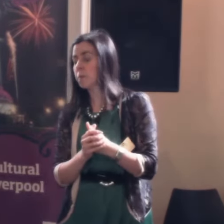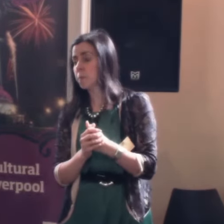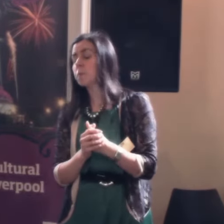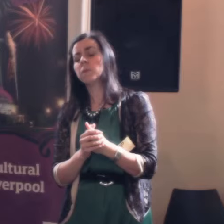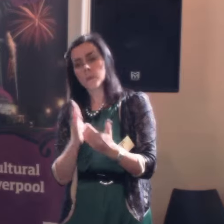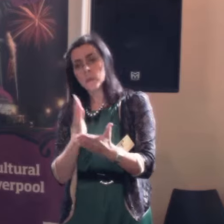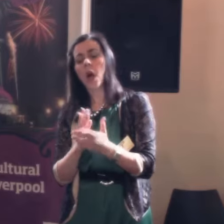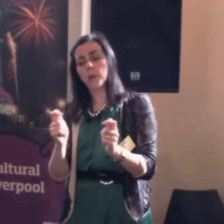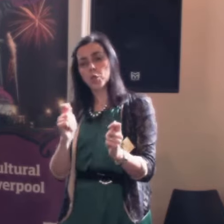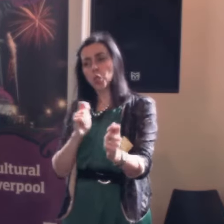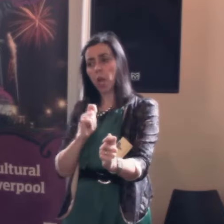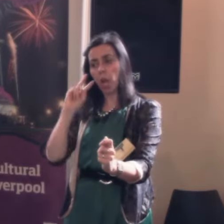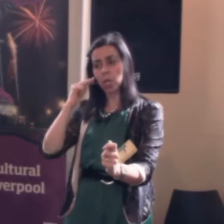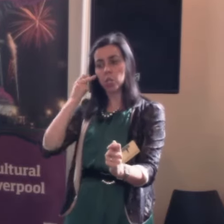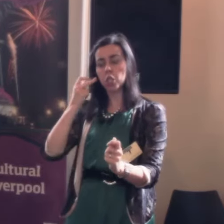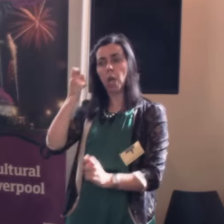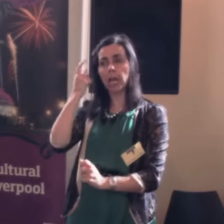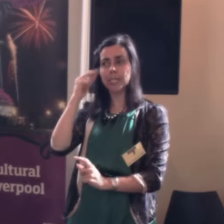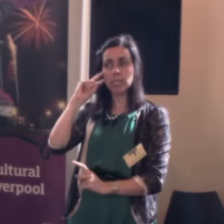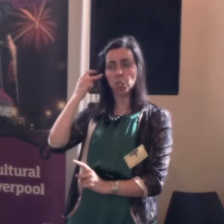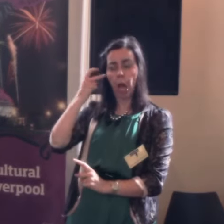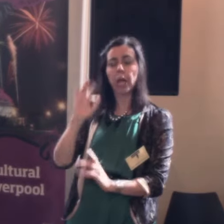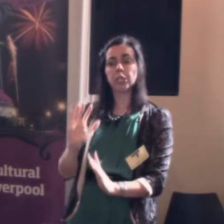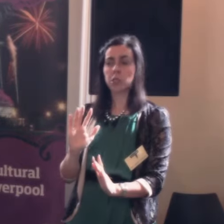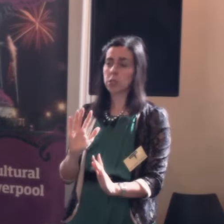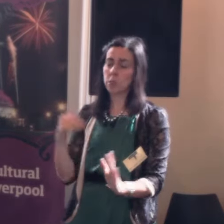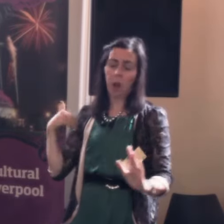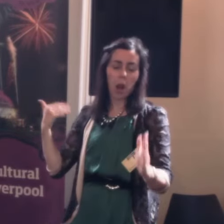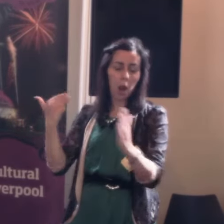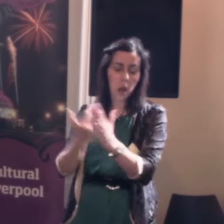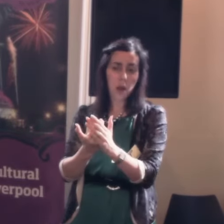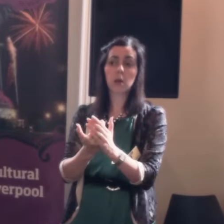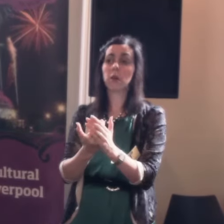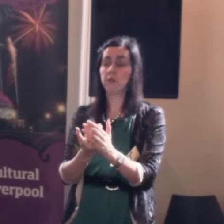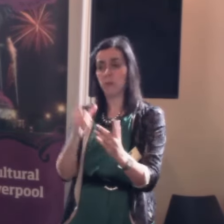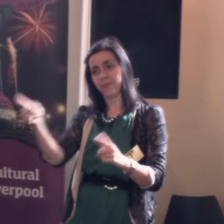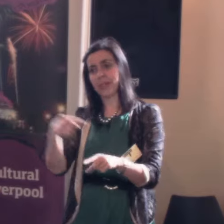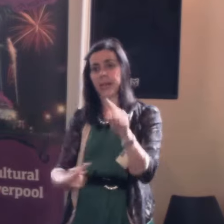actually does change perceptions And we've come a long, long way from when disability arts was a